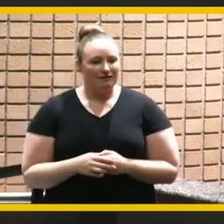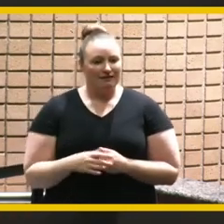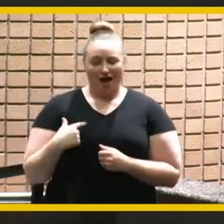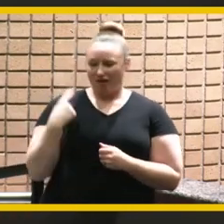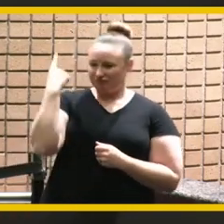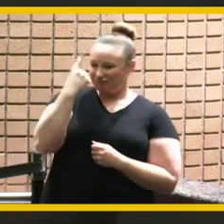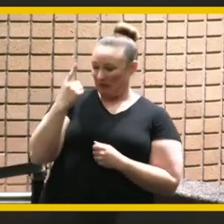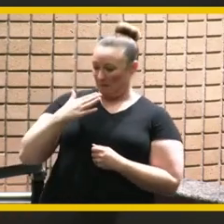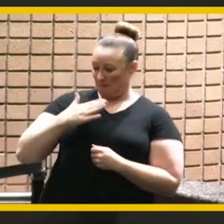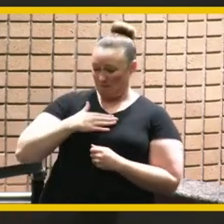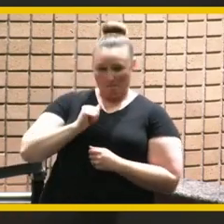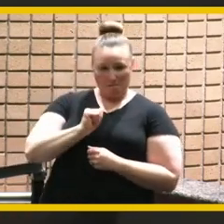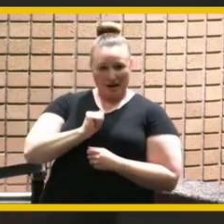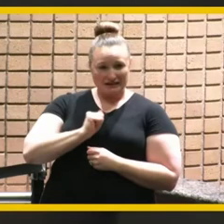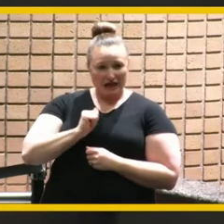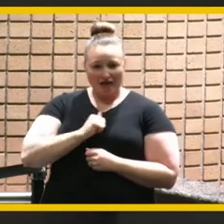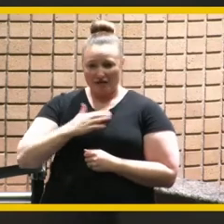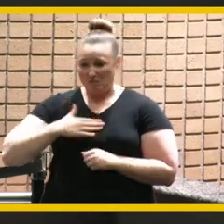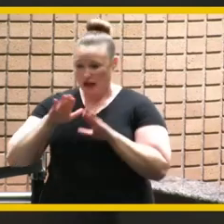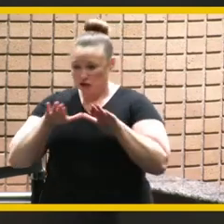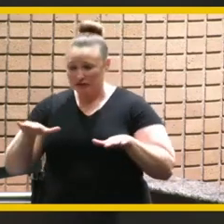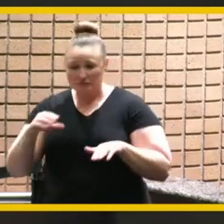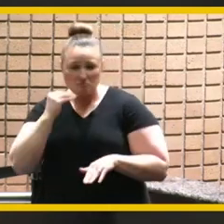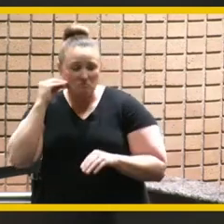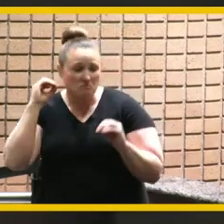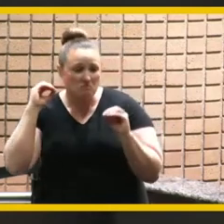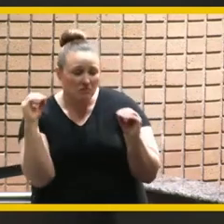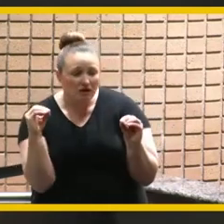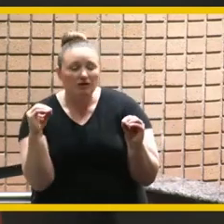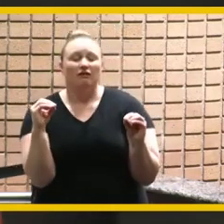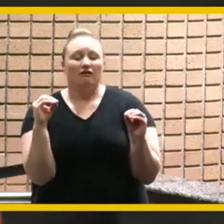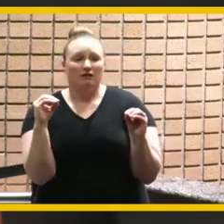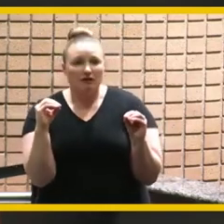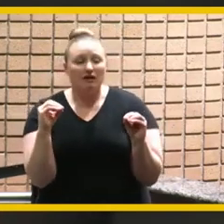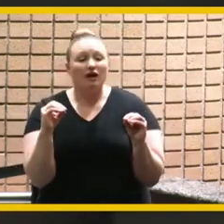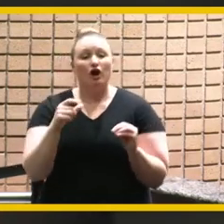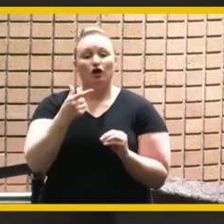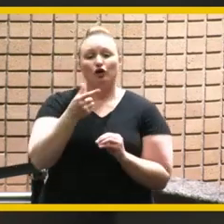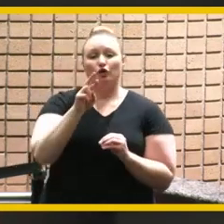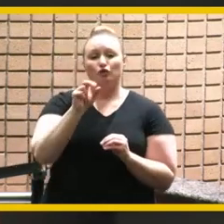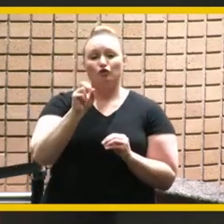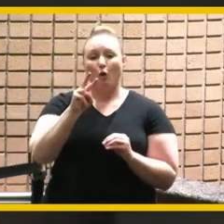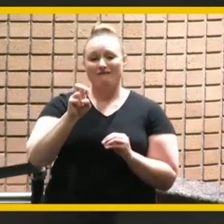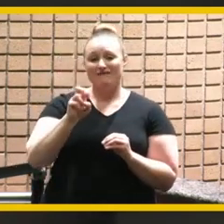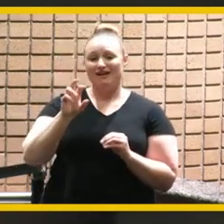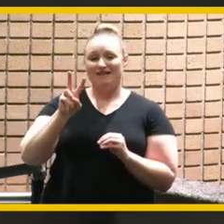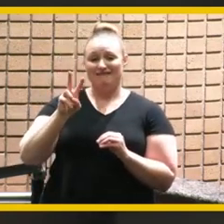in a homeless situation and because of the growth village and that program we were able to